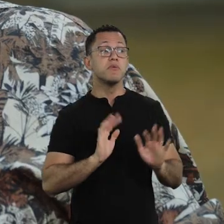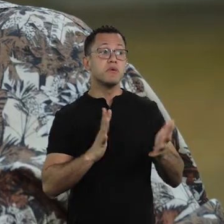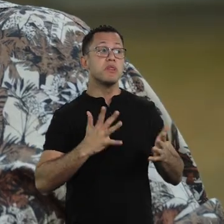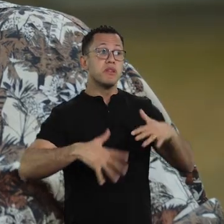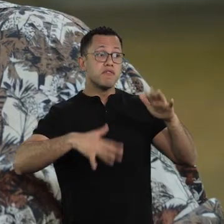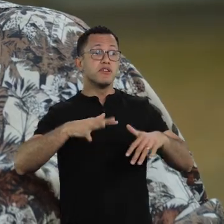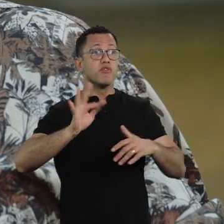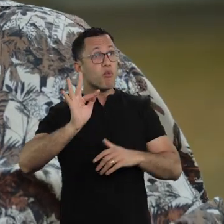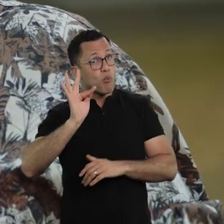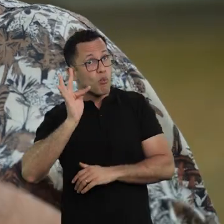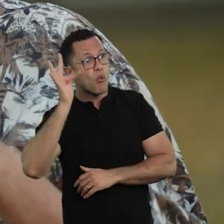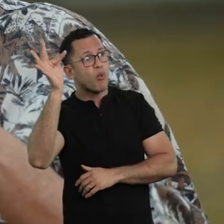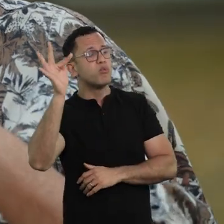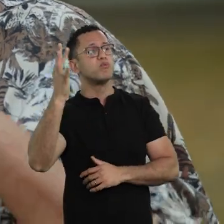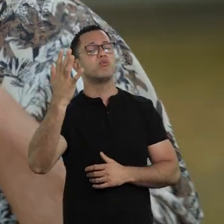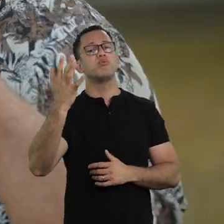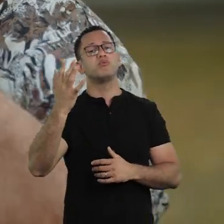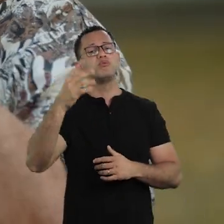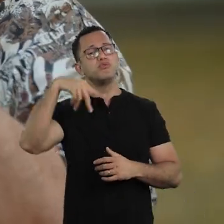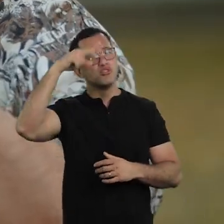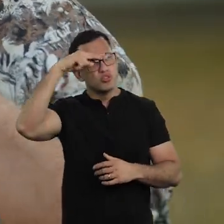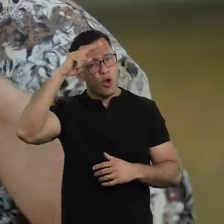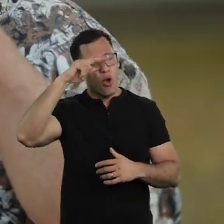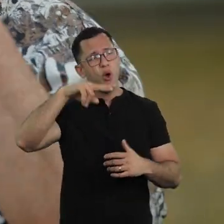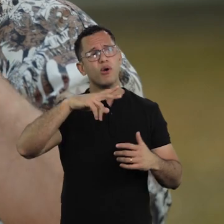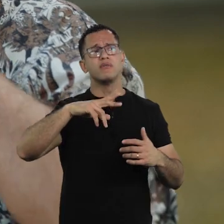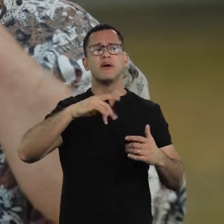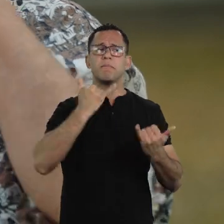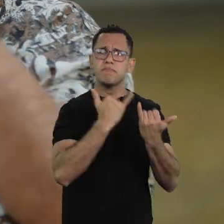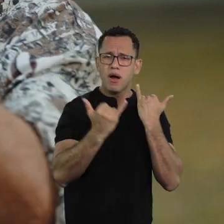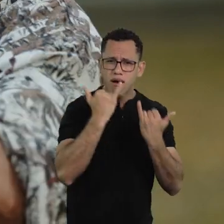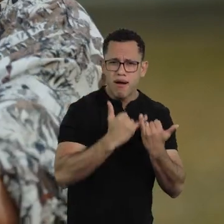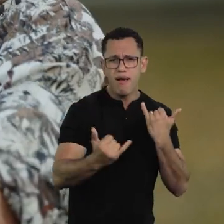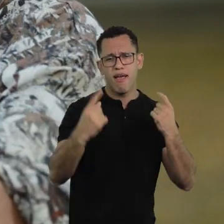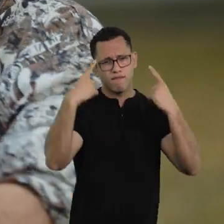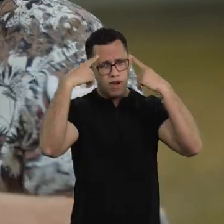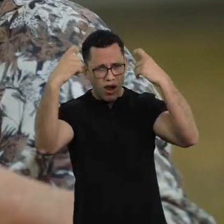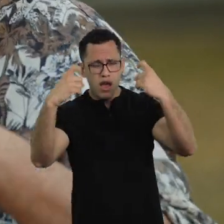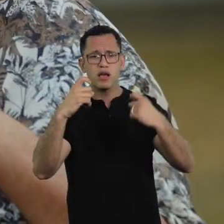I think the plots, maybe, will remain the same,